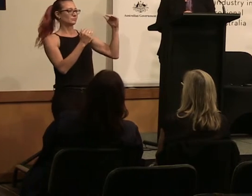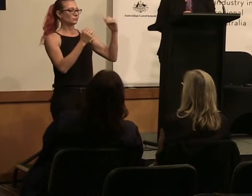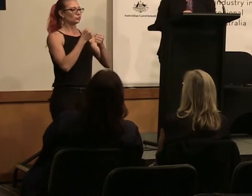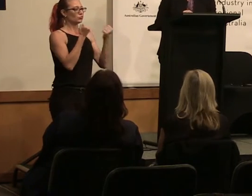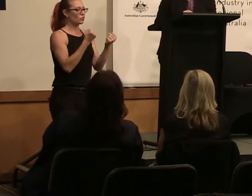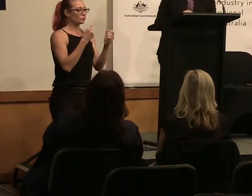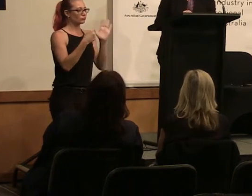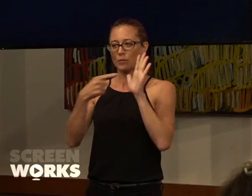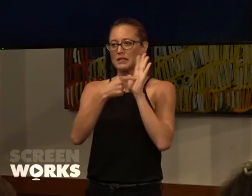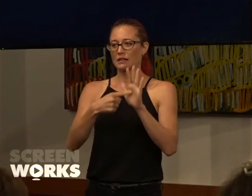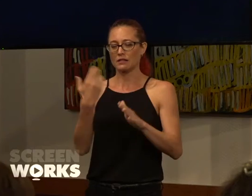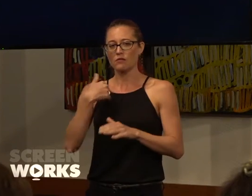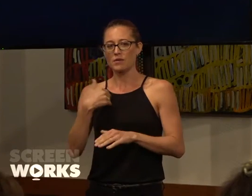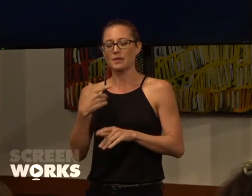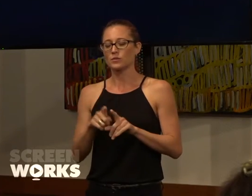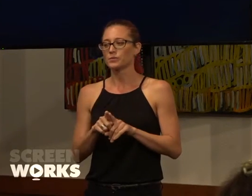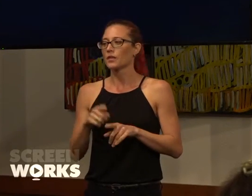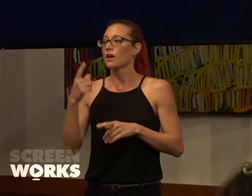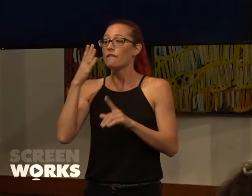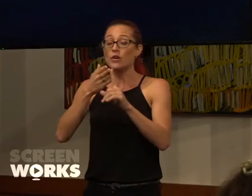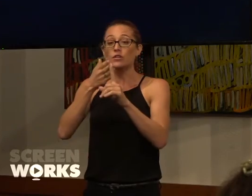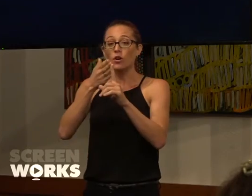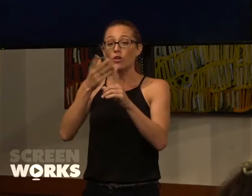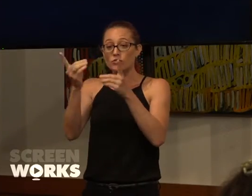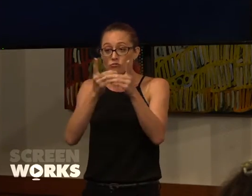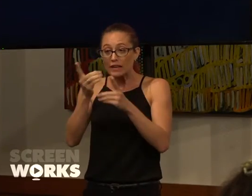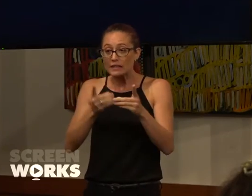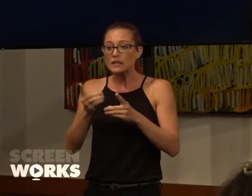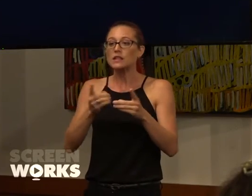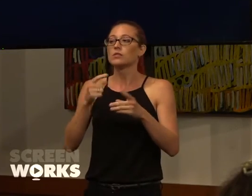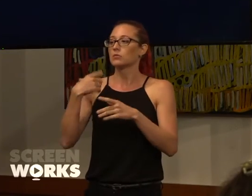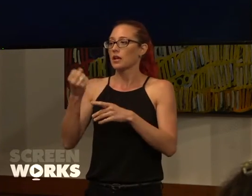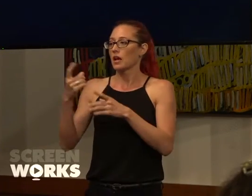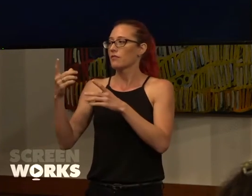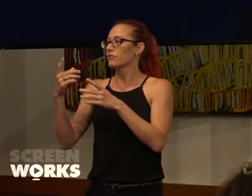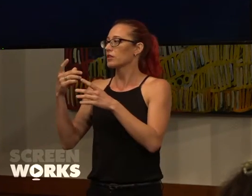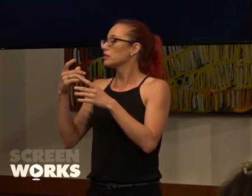Focus on directing; we'll have one dedicated directing attachment per annum on a South Australian